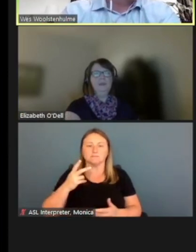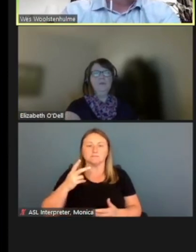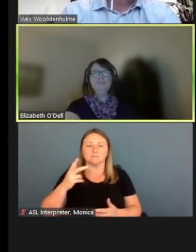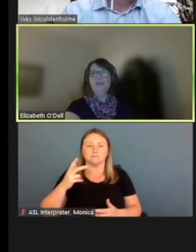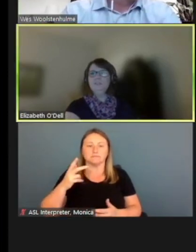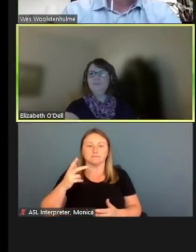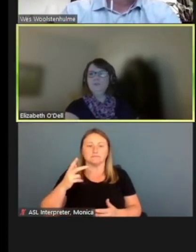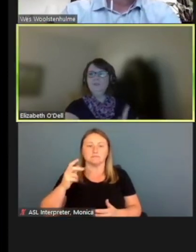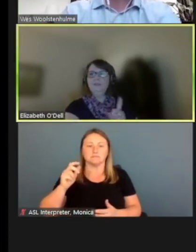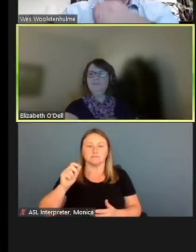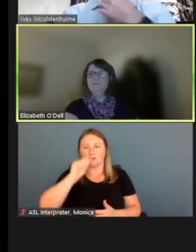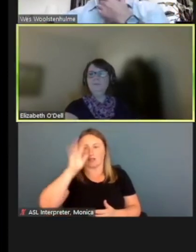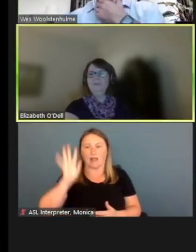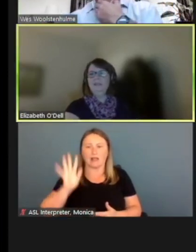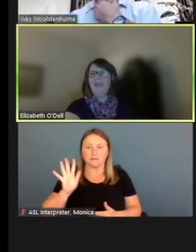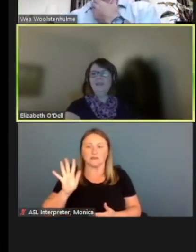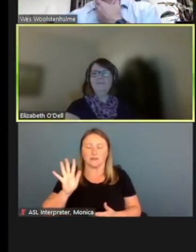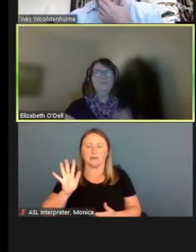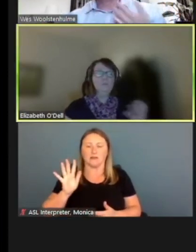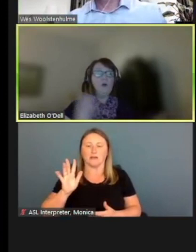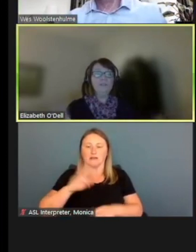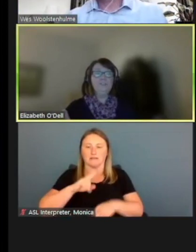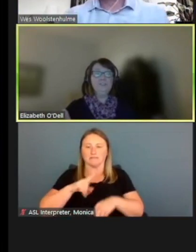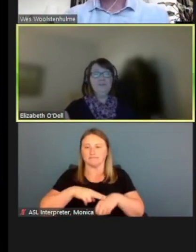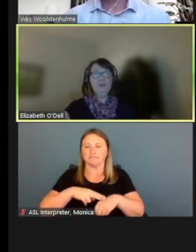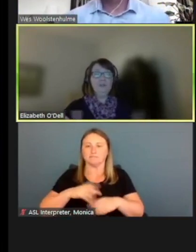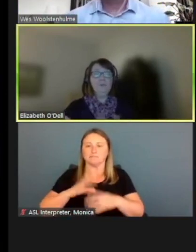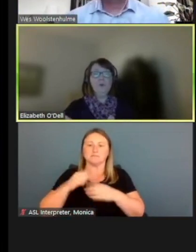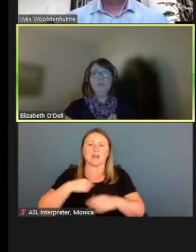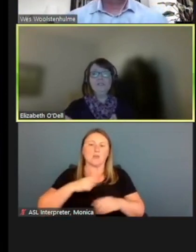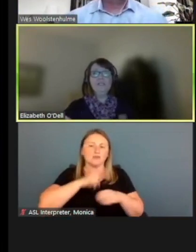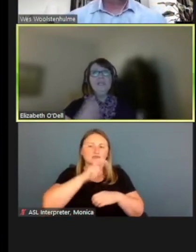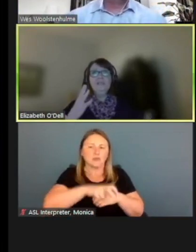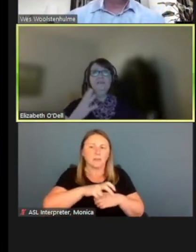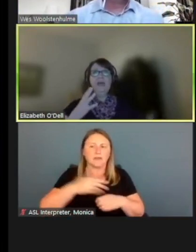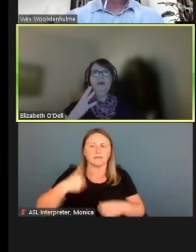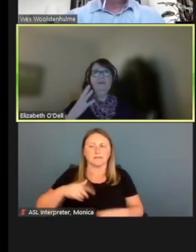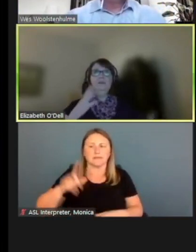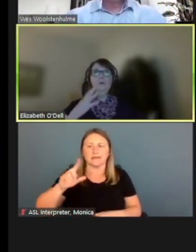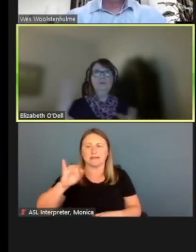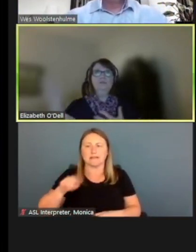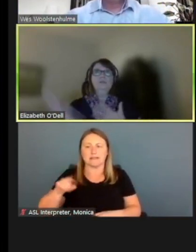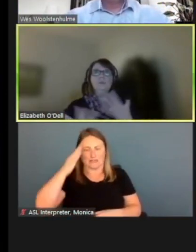And, Wes, I just would like to jump in and add. And while that's so very important that knowing that someone